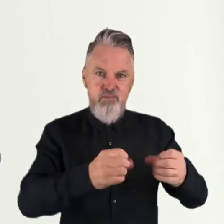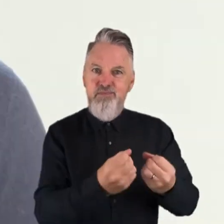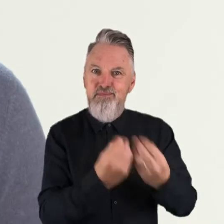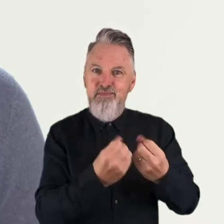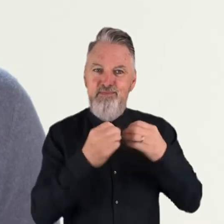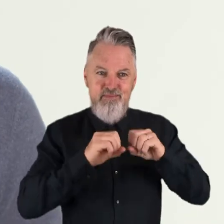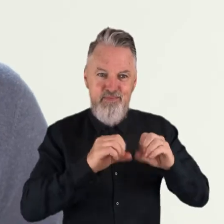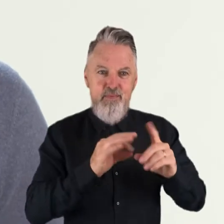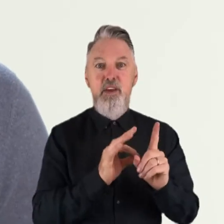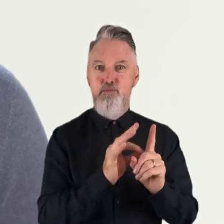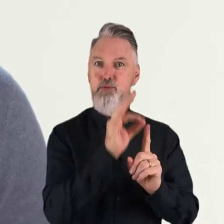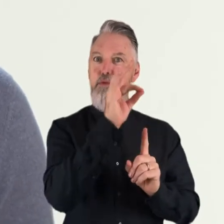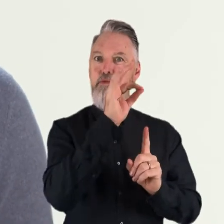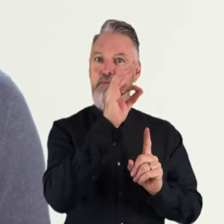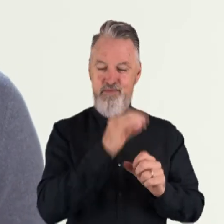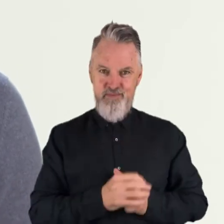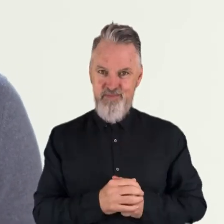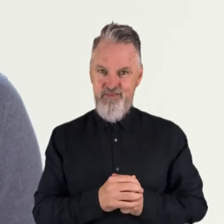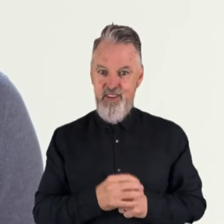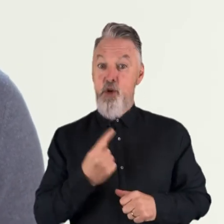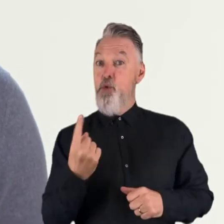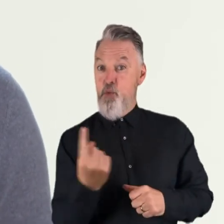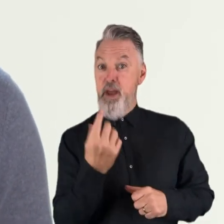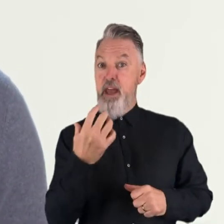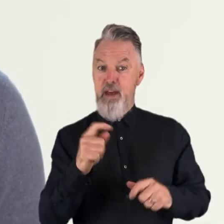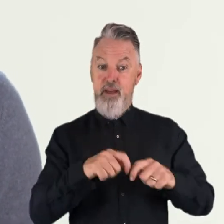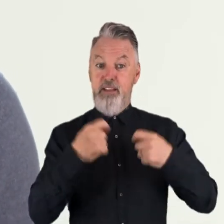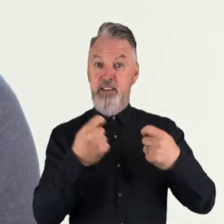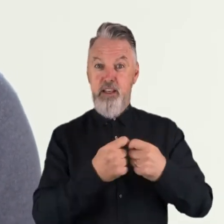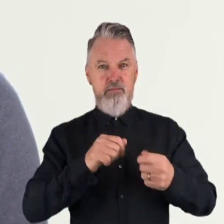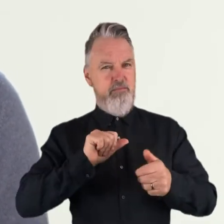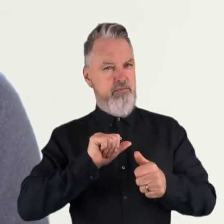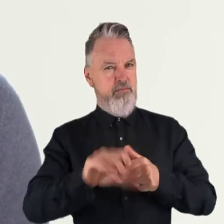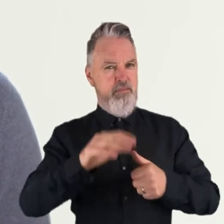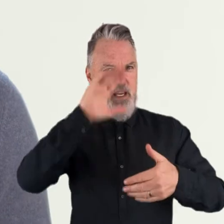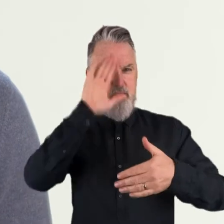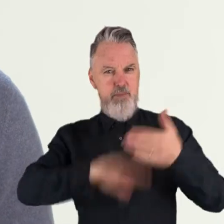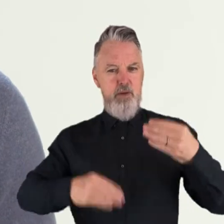To bring Speech Frog to life we’ve put together a team of experienced entrepreneurs and clinicians.